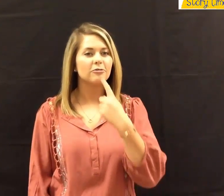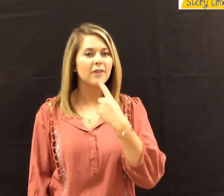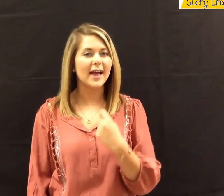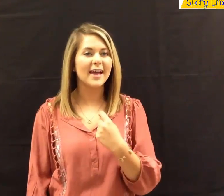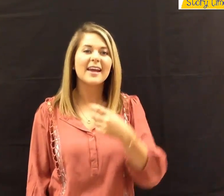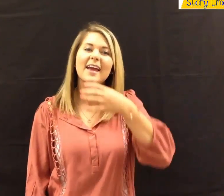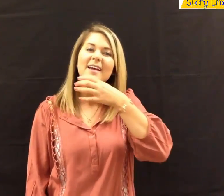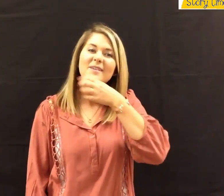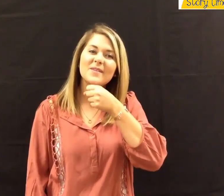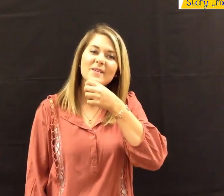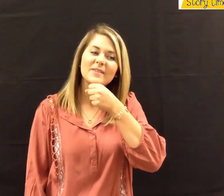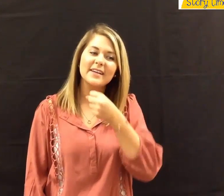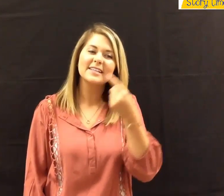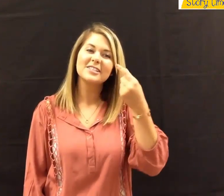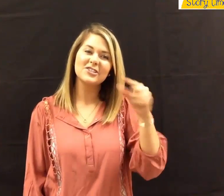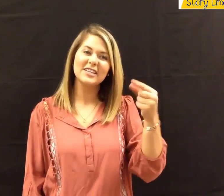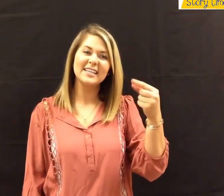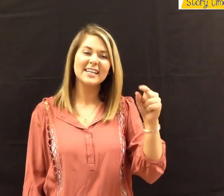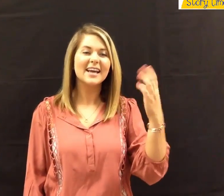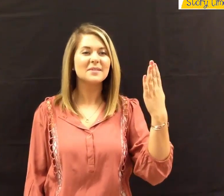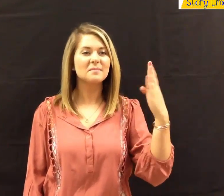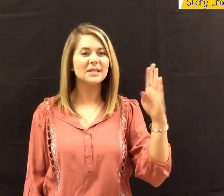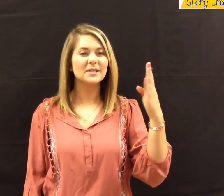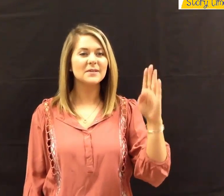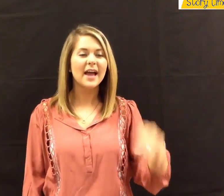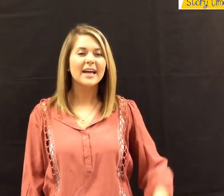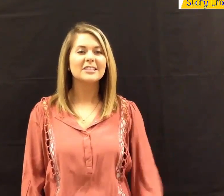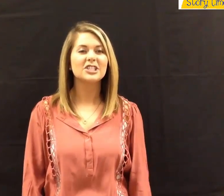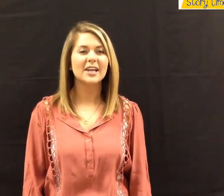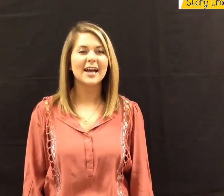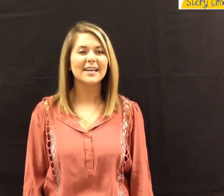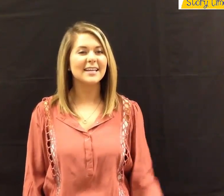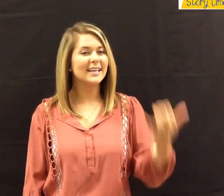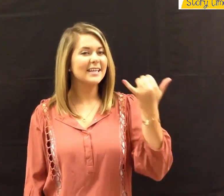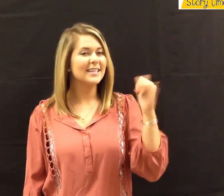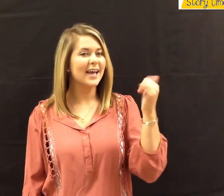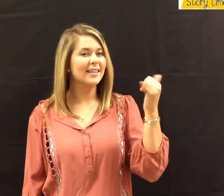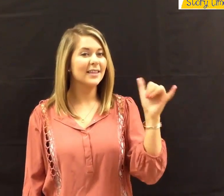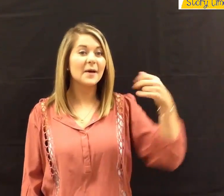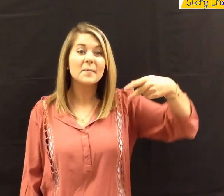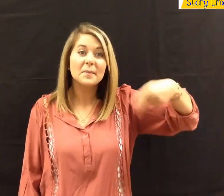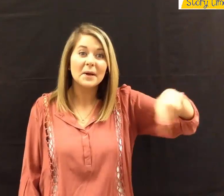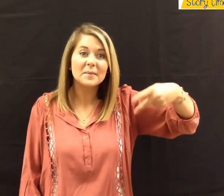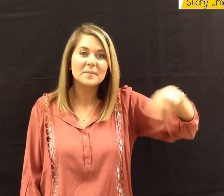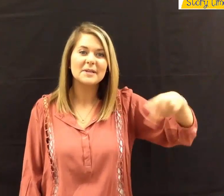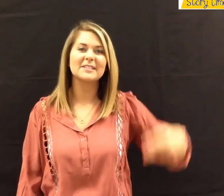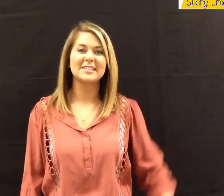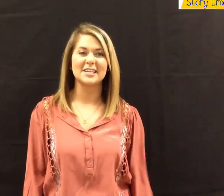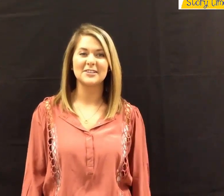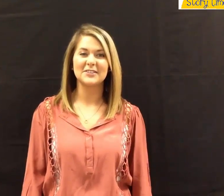Red and orange, green and blue. Shiny yellow, purple, too.